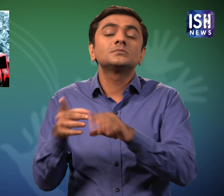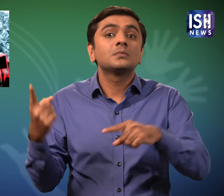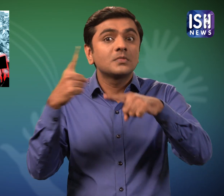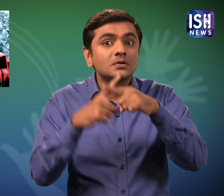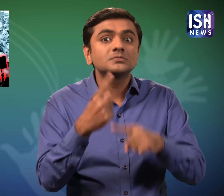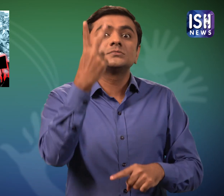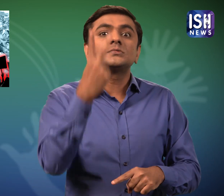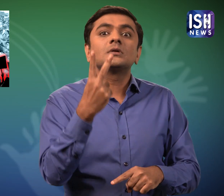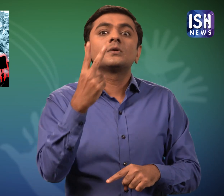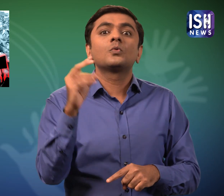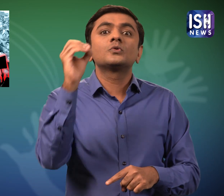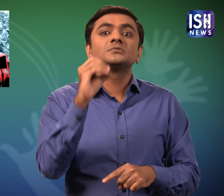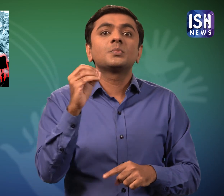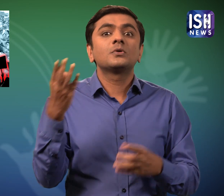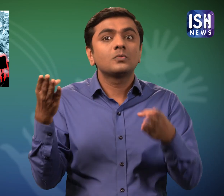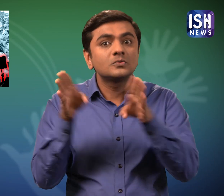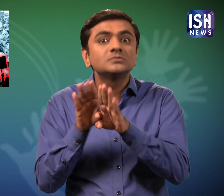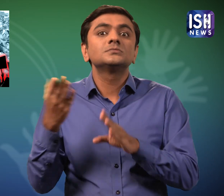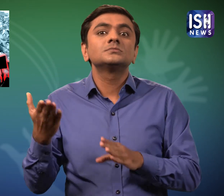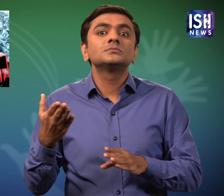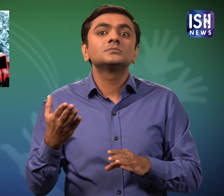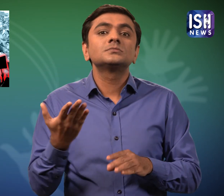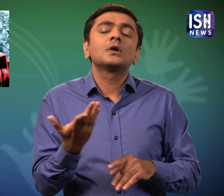Also 2nd October the banks will remain shut.